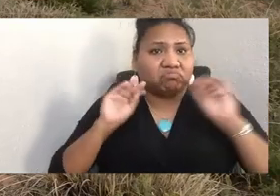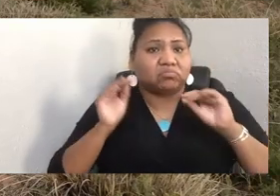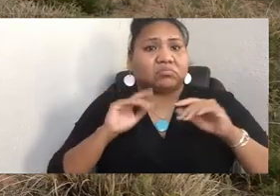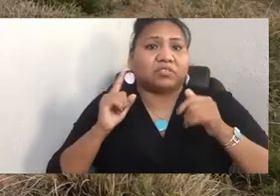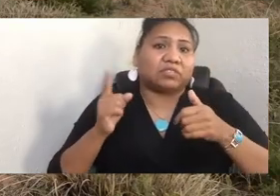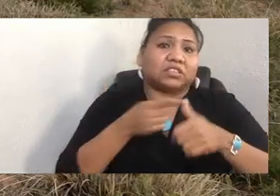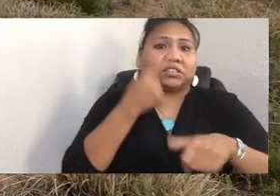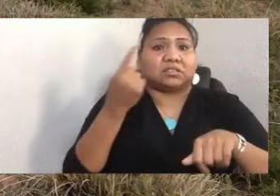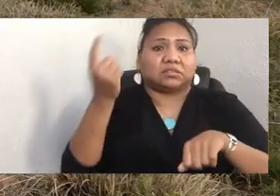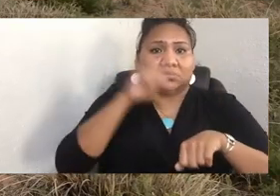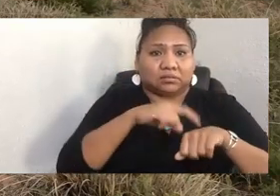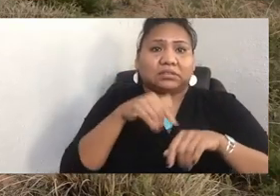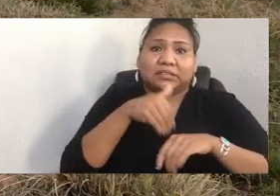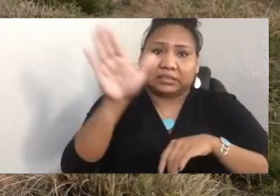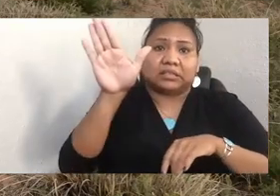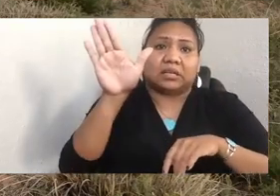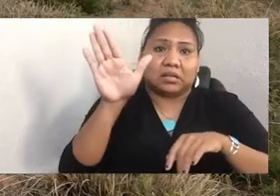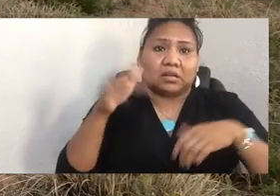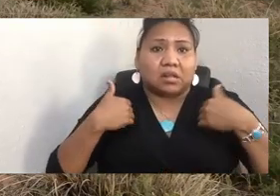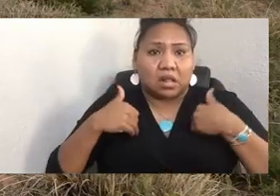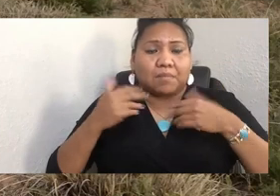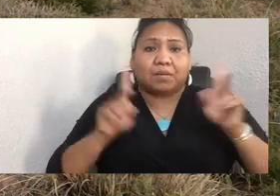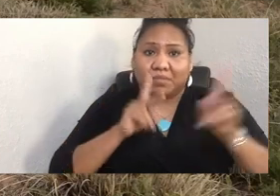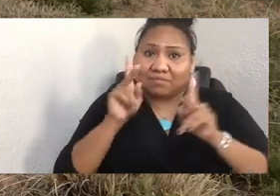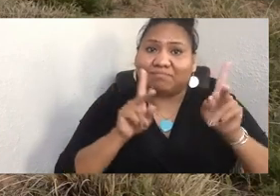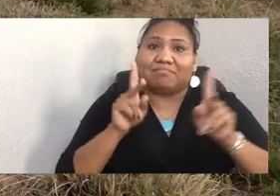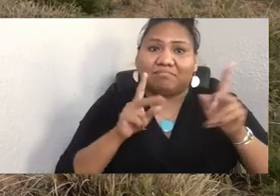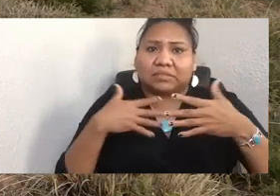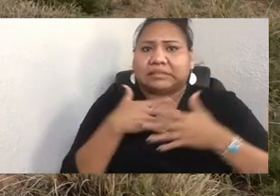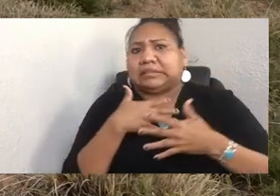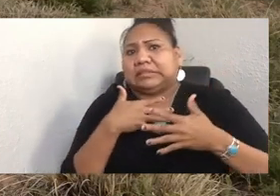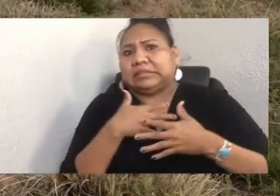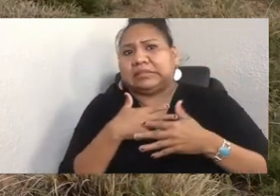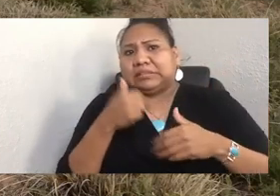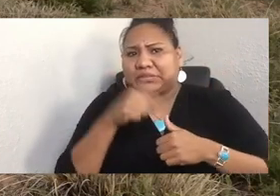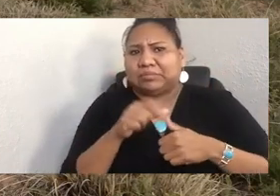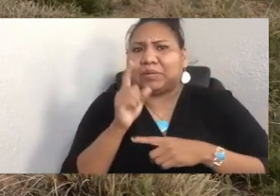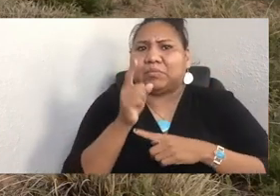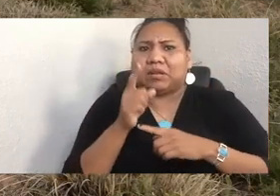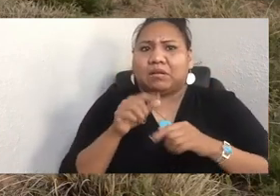She says, quote, "I just remember that moment when we were on the mountain, that first year we put those boys out to fast,